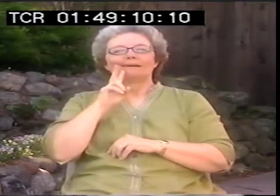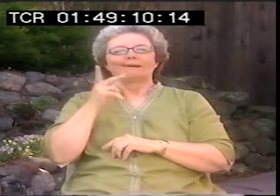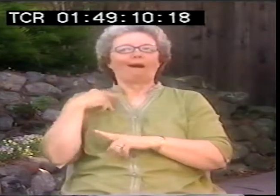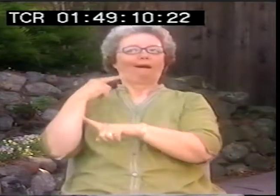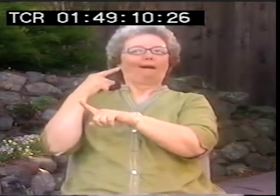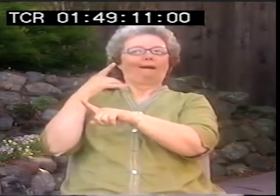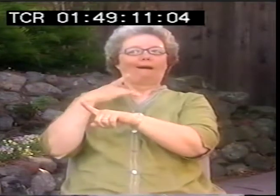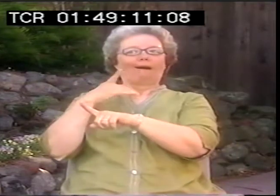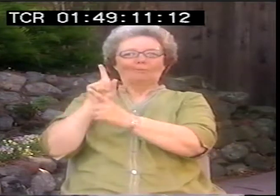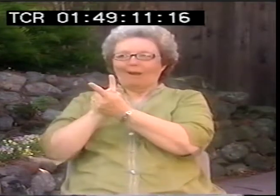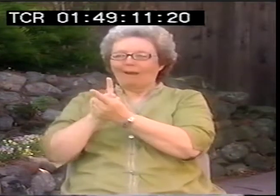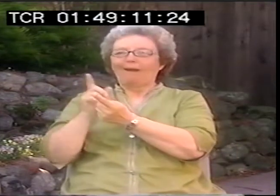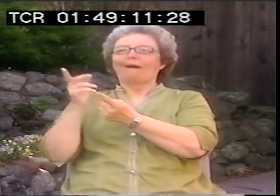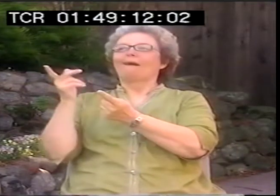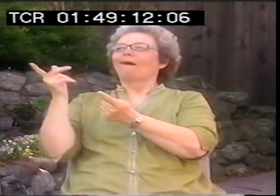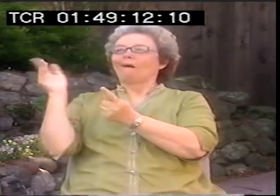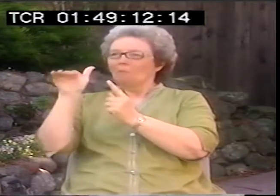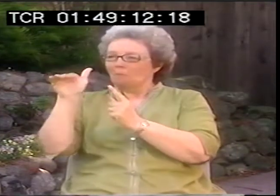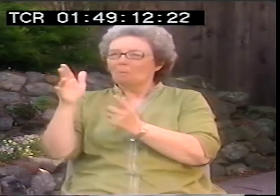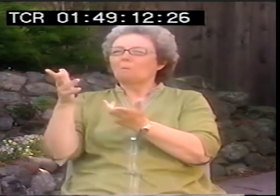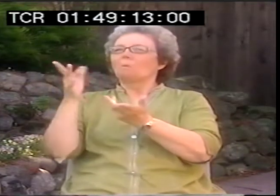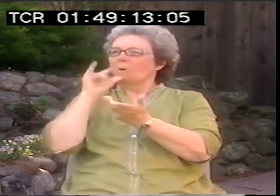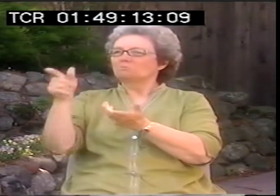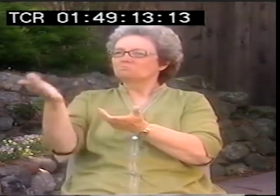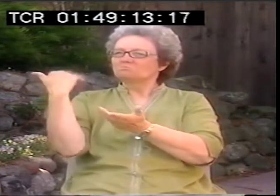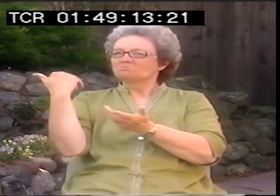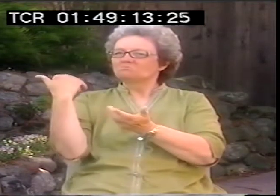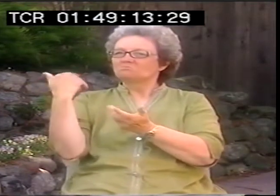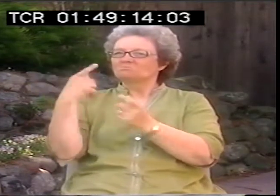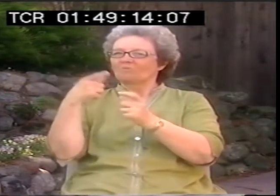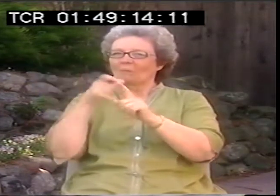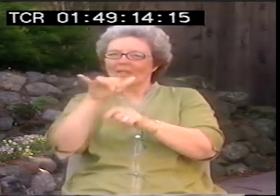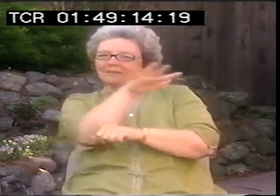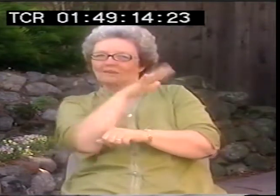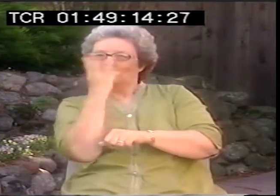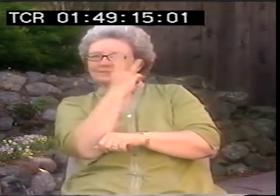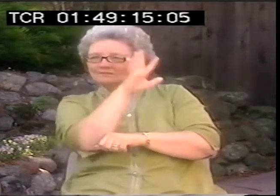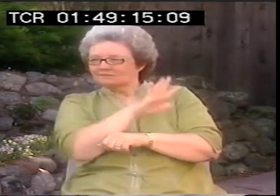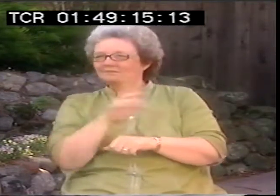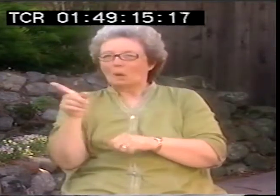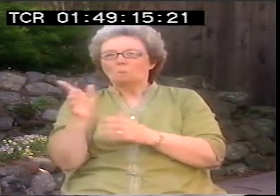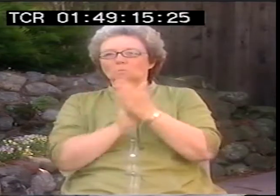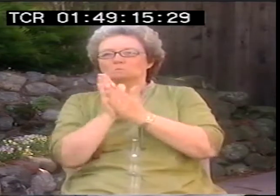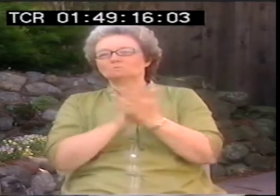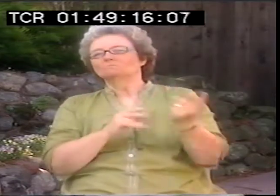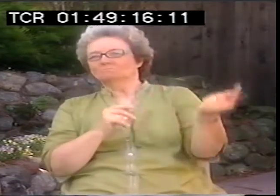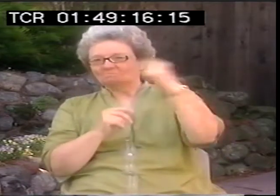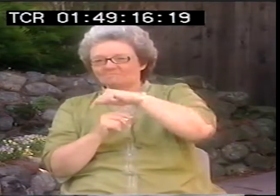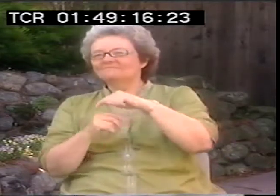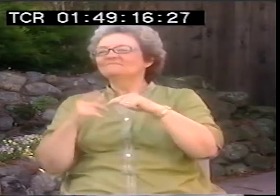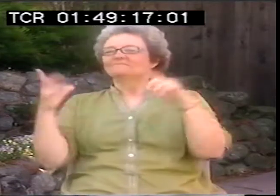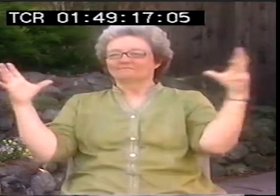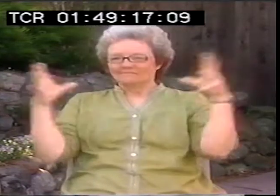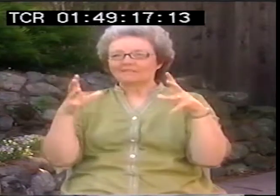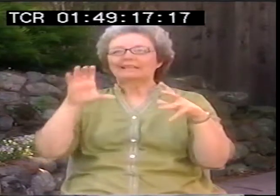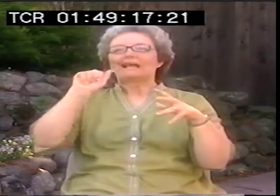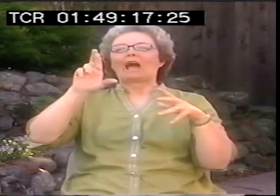So we were going to different regions. And you could come together with representatives from different regions to become a trainer.